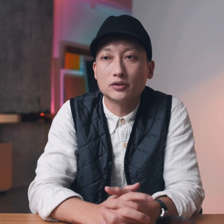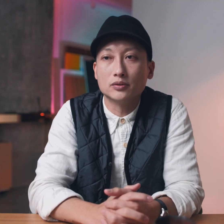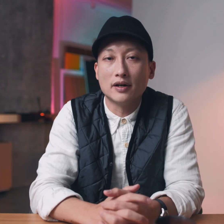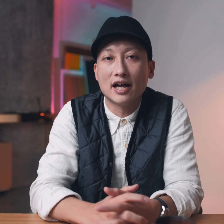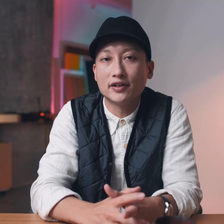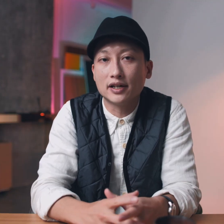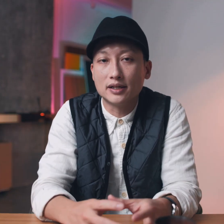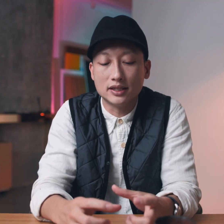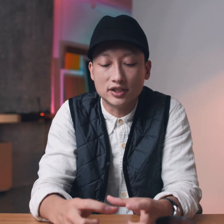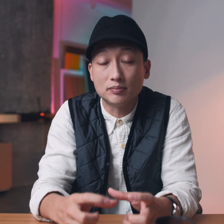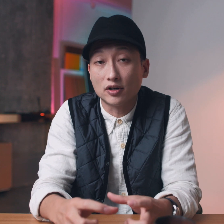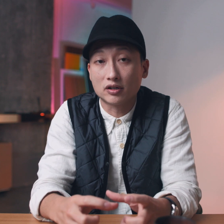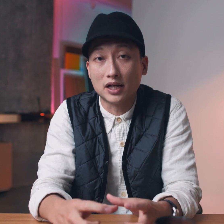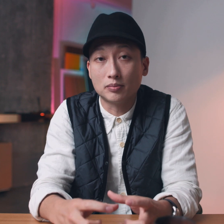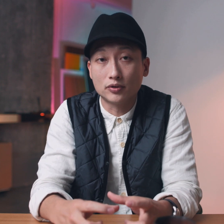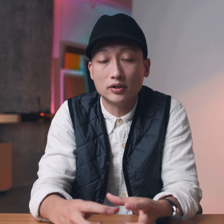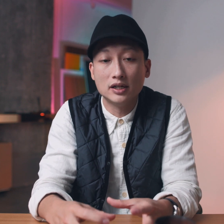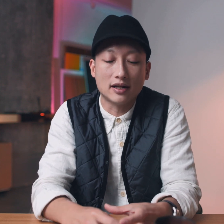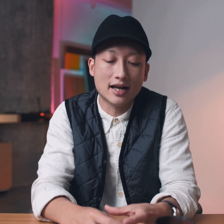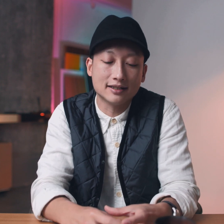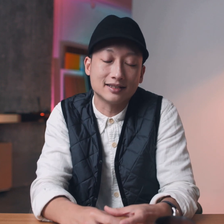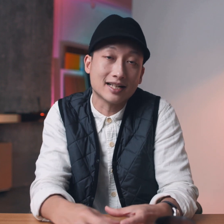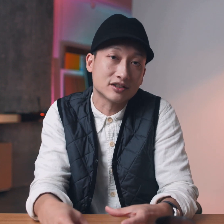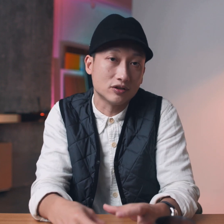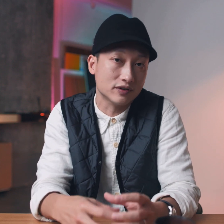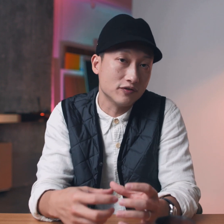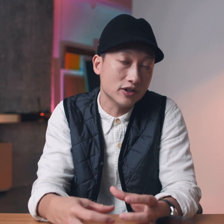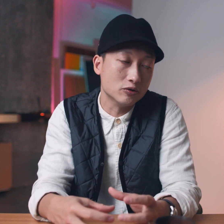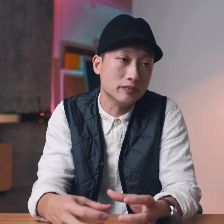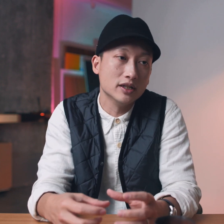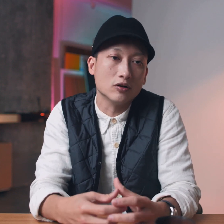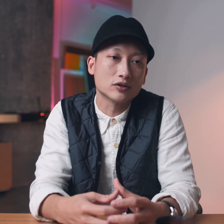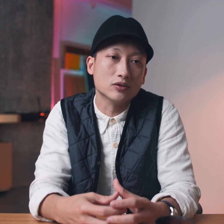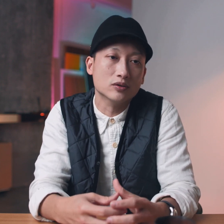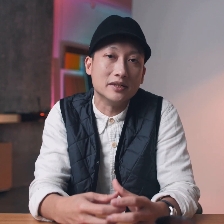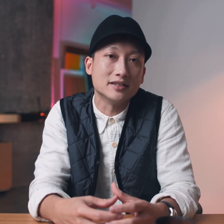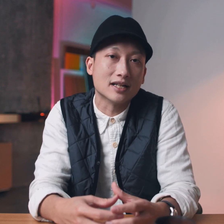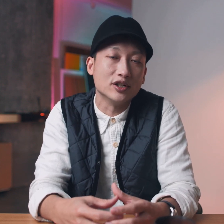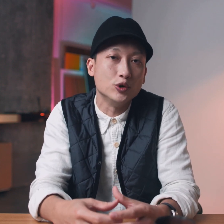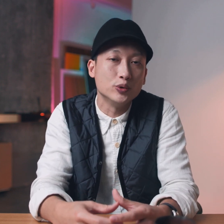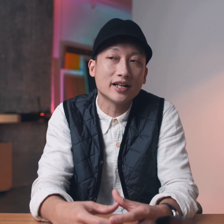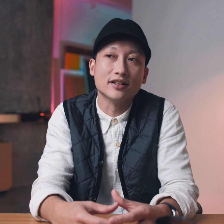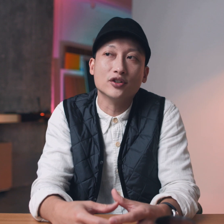also having a deep dark black border that has the texture of the film also means that you